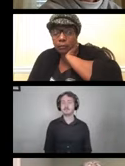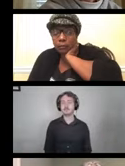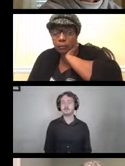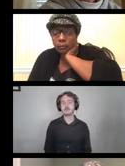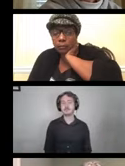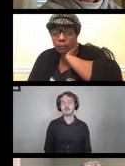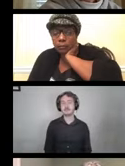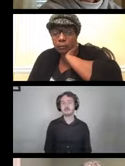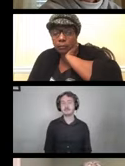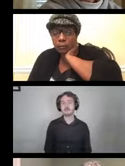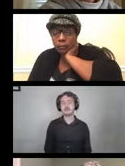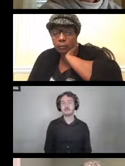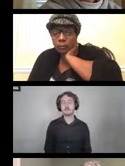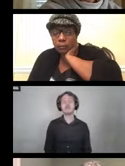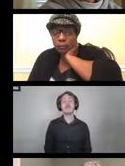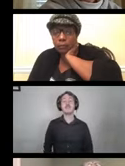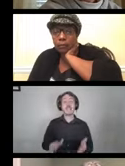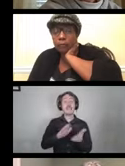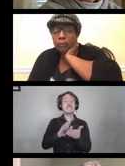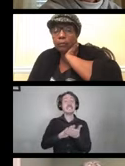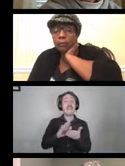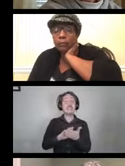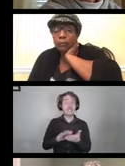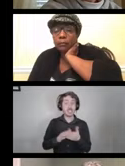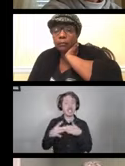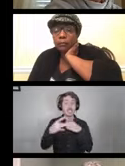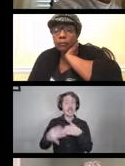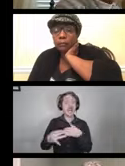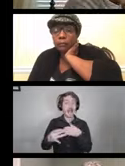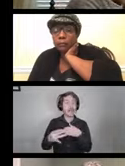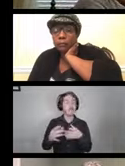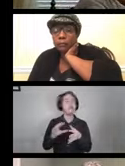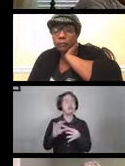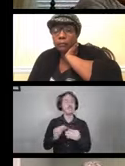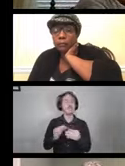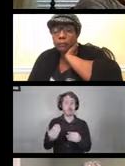Applying sanitization guidance. So we mentioned earlier that Peter Axelson